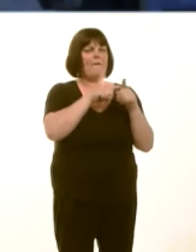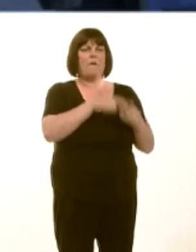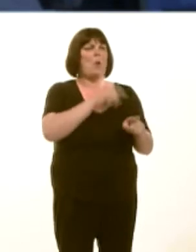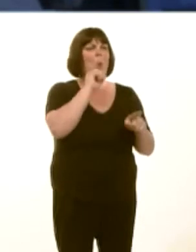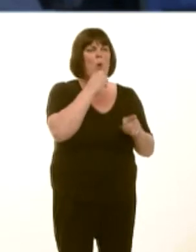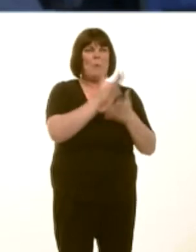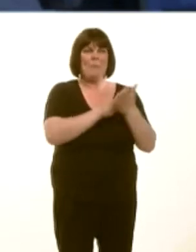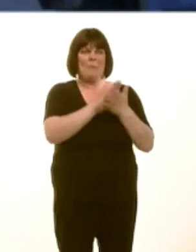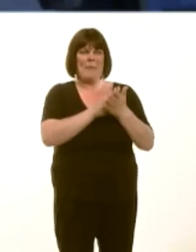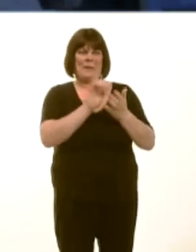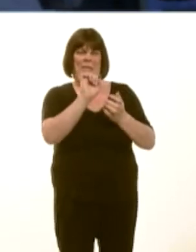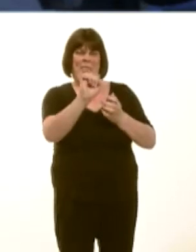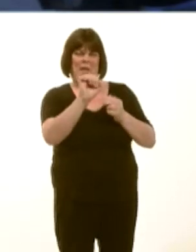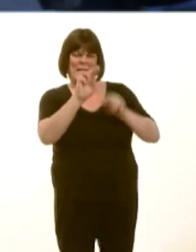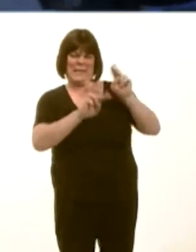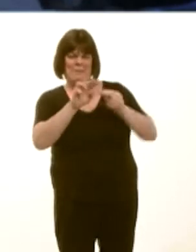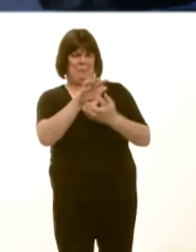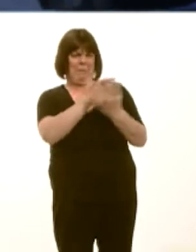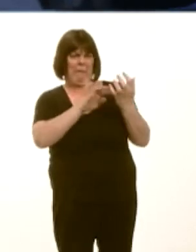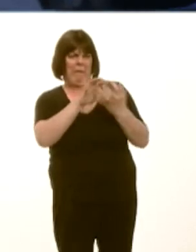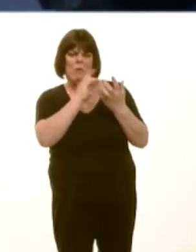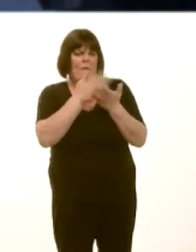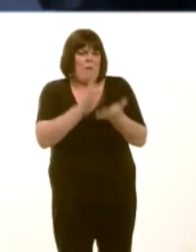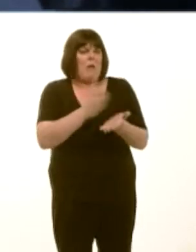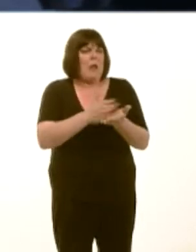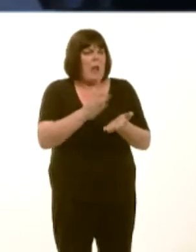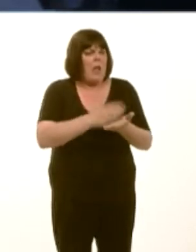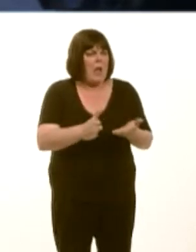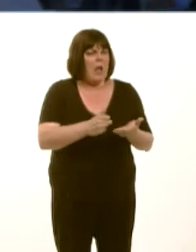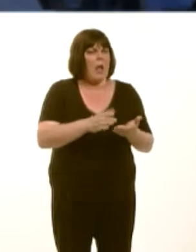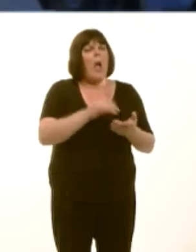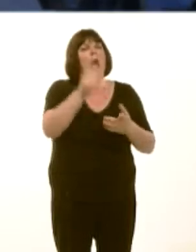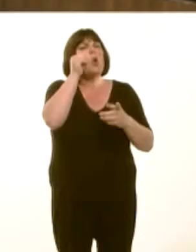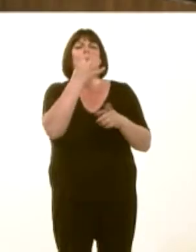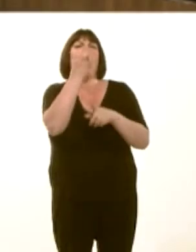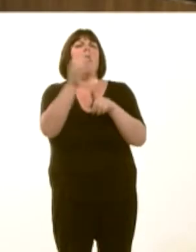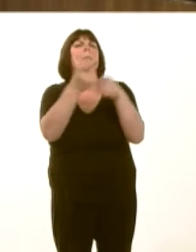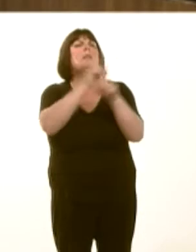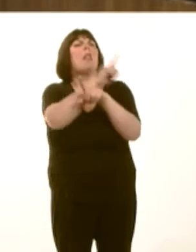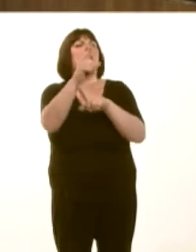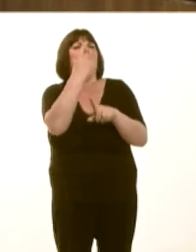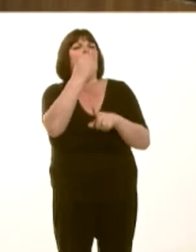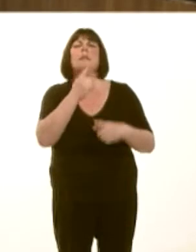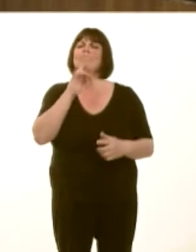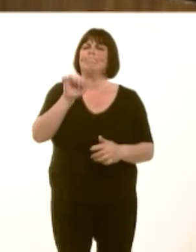Can I ask whether that will be included in the remit of the review? No doubt, Iíll have to ask the Minister that later on. Carwyn Jones: Iím sure the Minister wll provide you with a full answer.